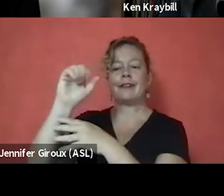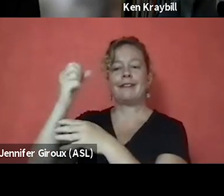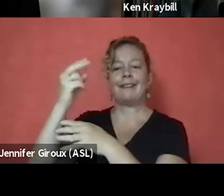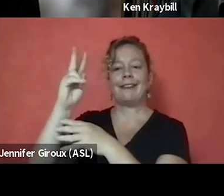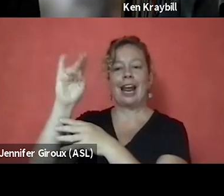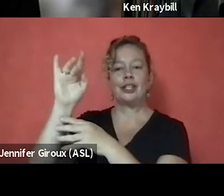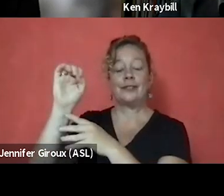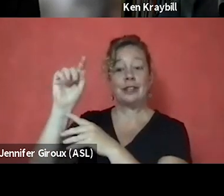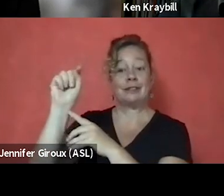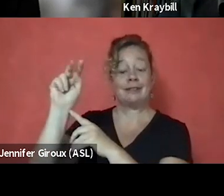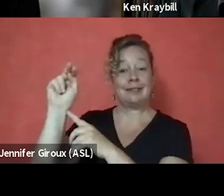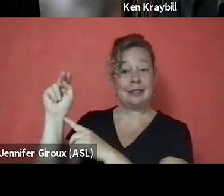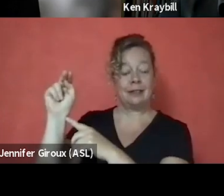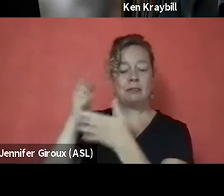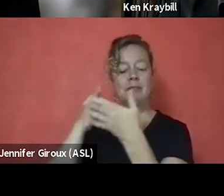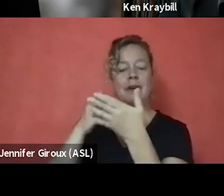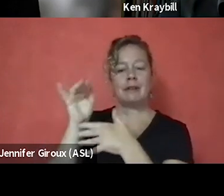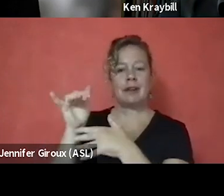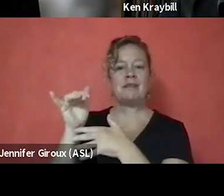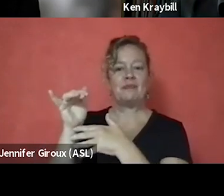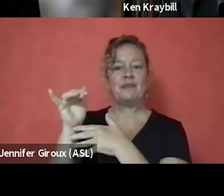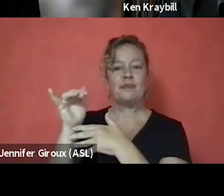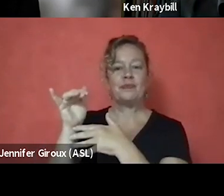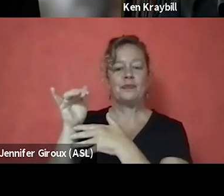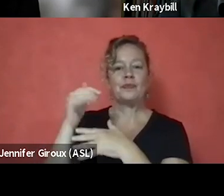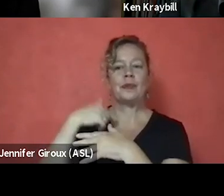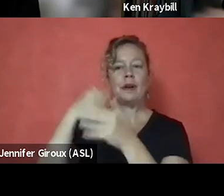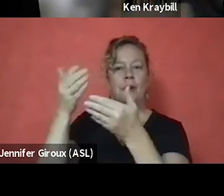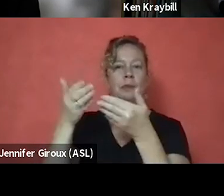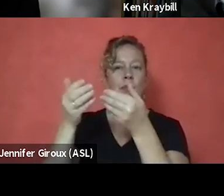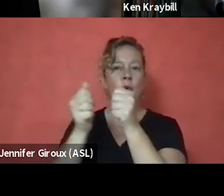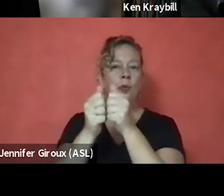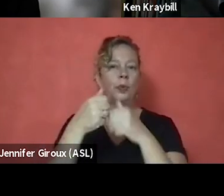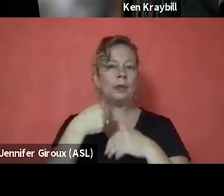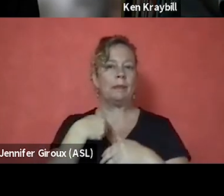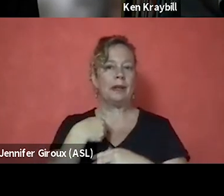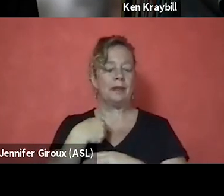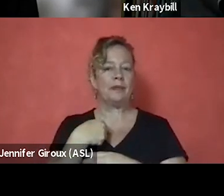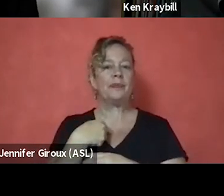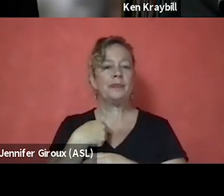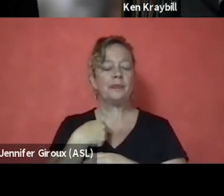And as a part of that, I brought with me a lot of my recovery.